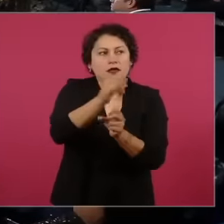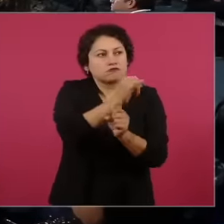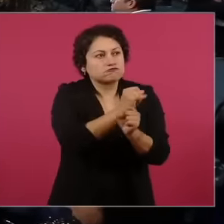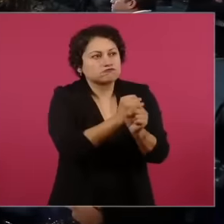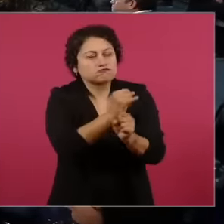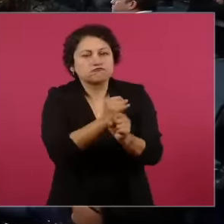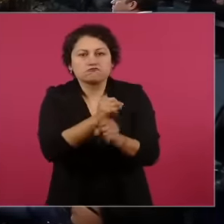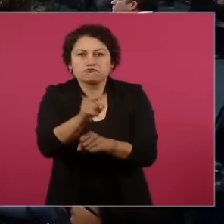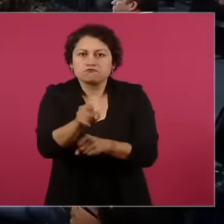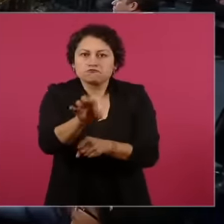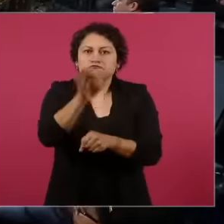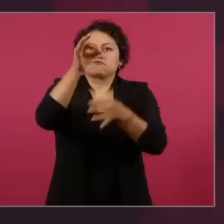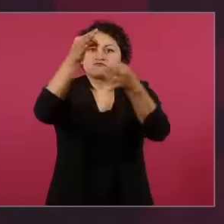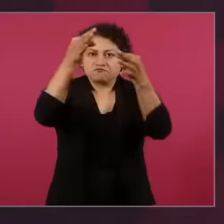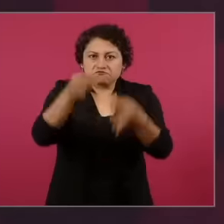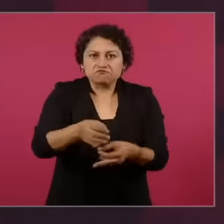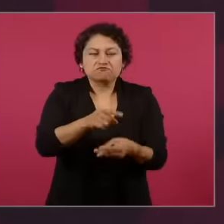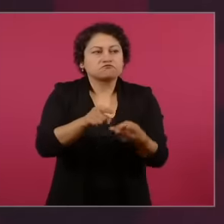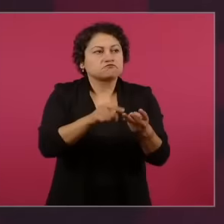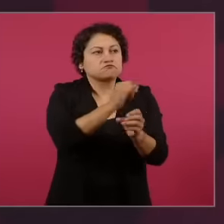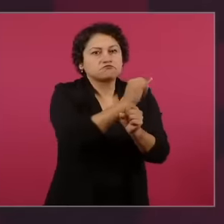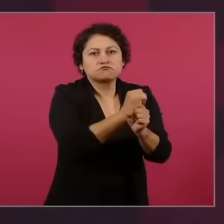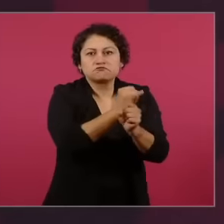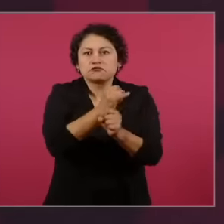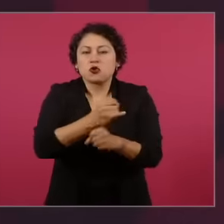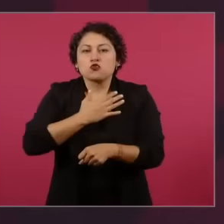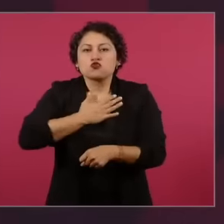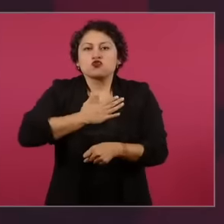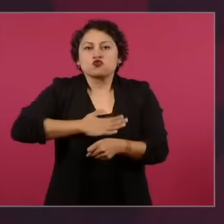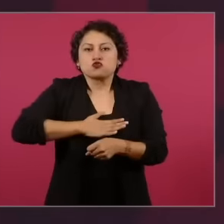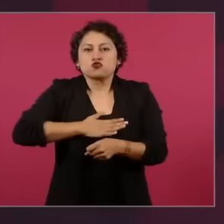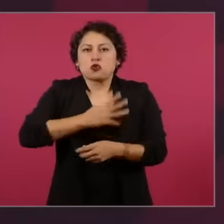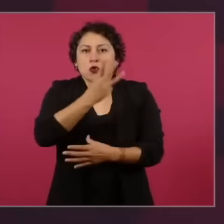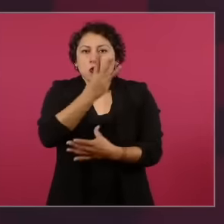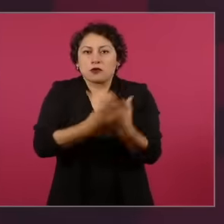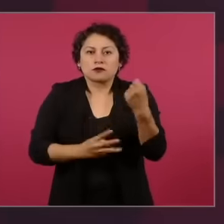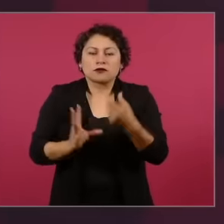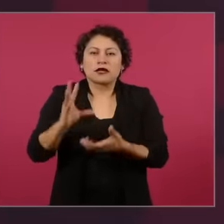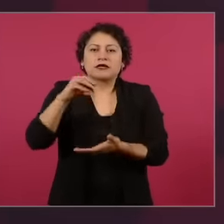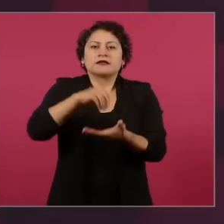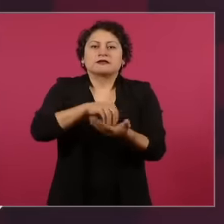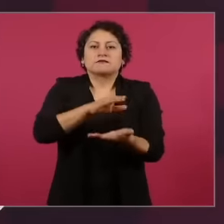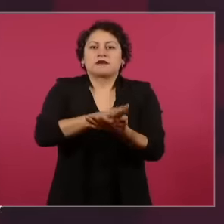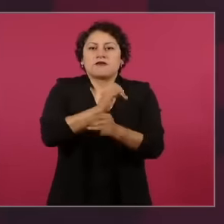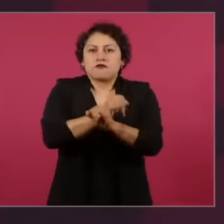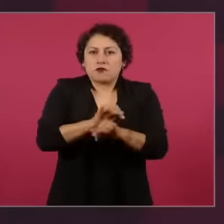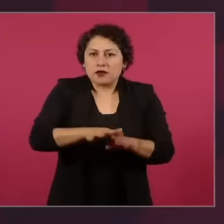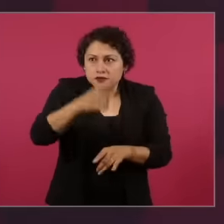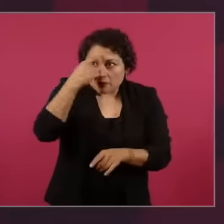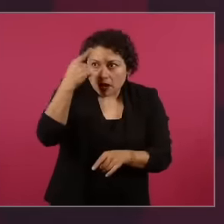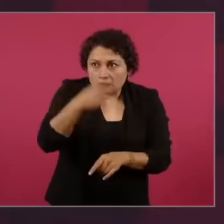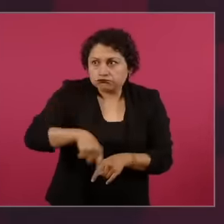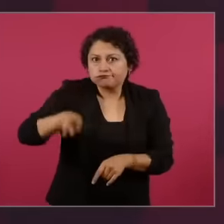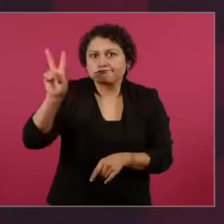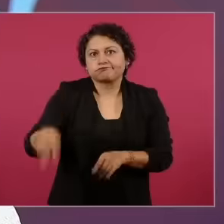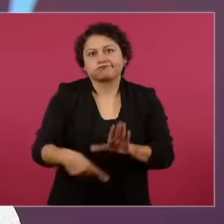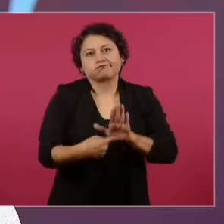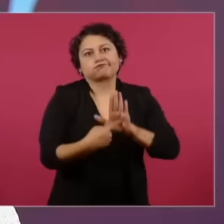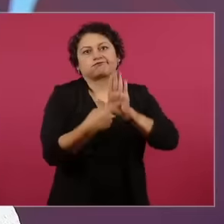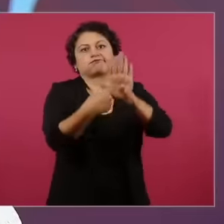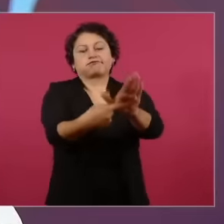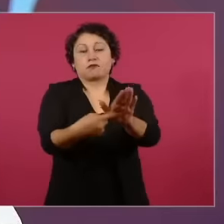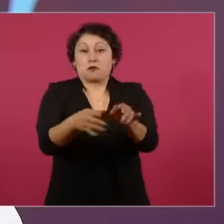when reflecting social reality. Therefore, journalism should never be confused